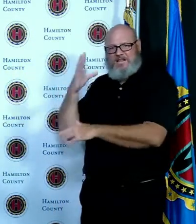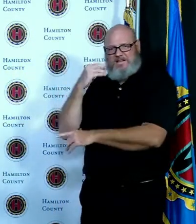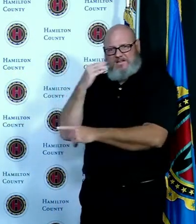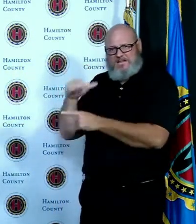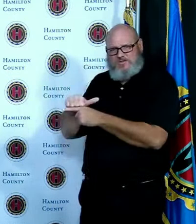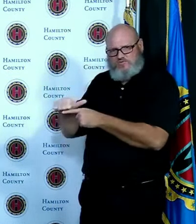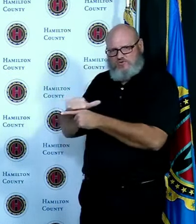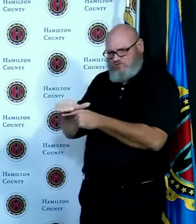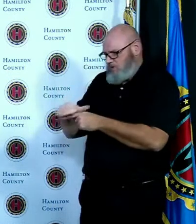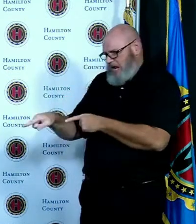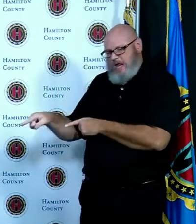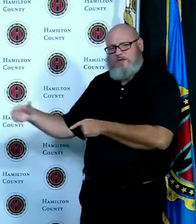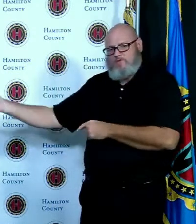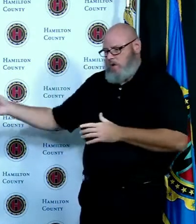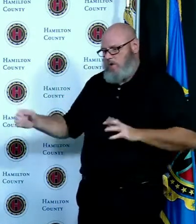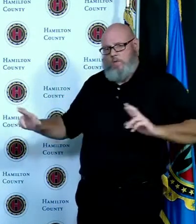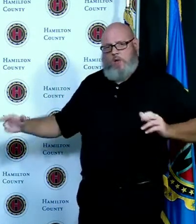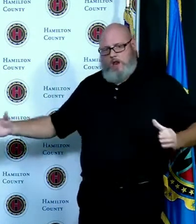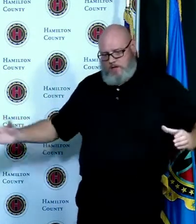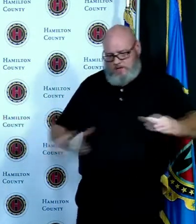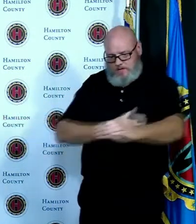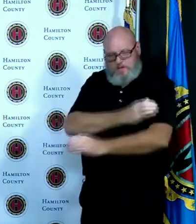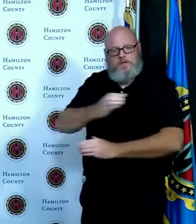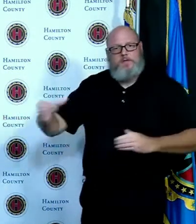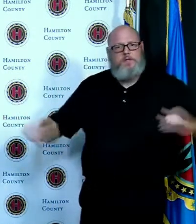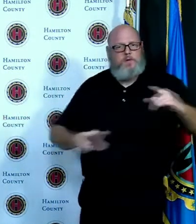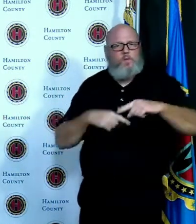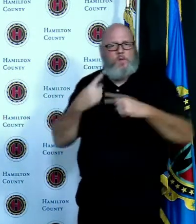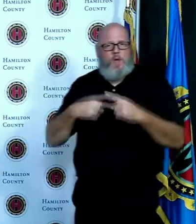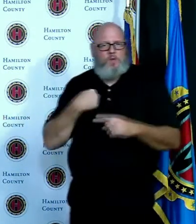just use the contact tracer so everyone else can keep doing their other public health jobs